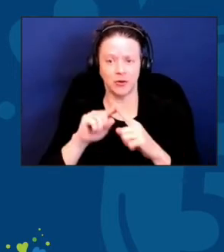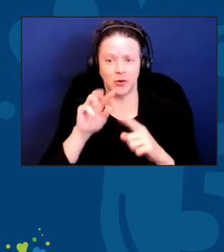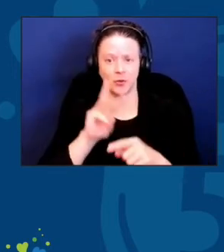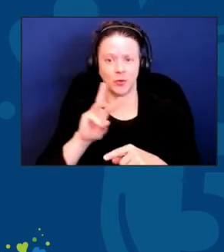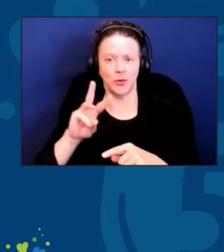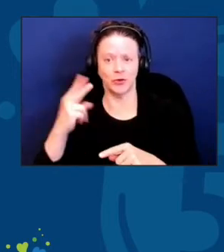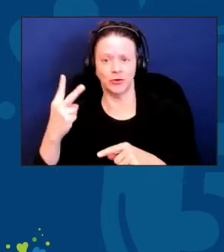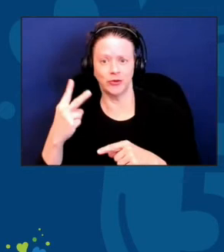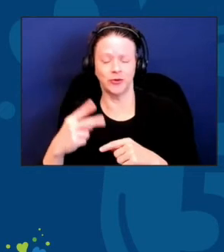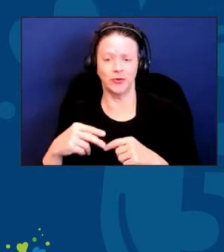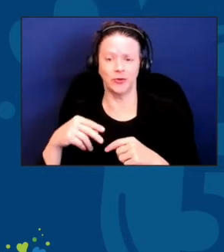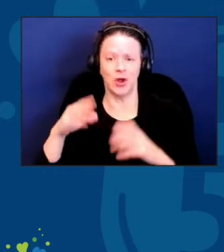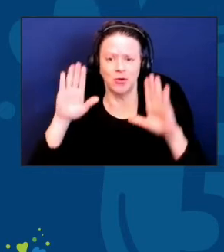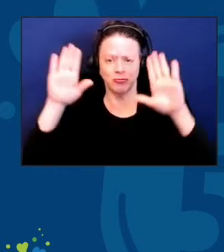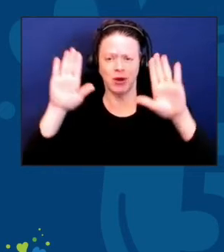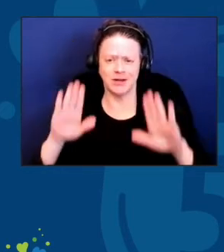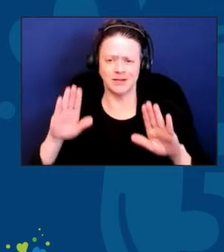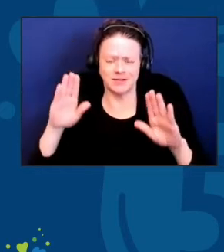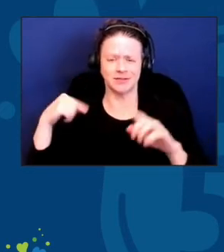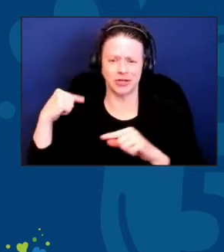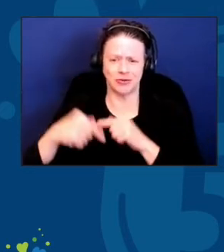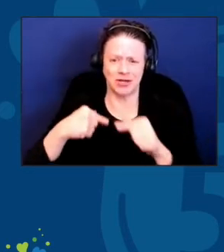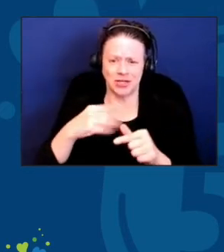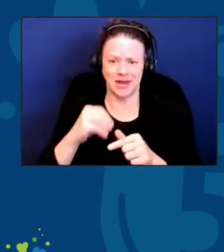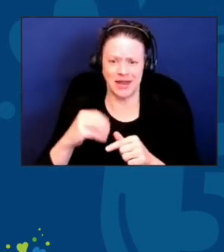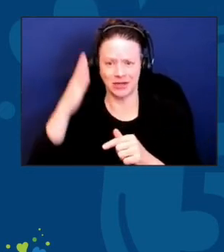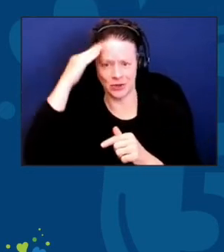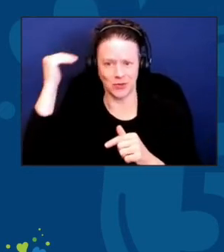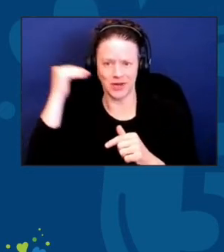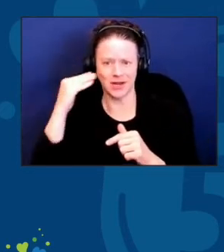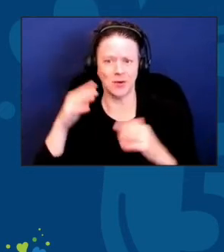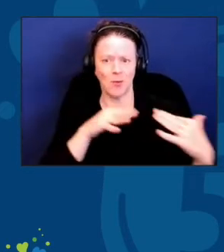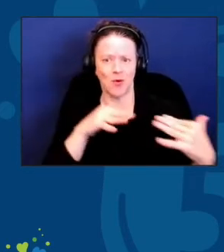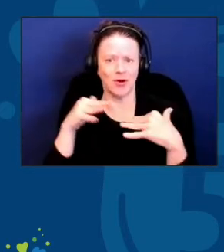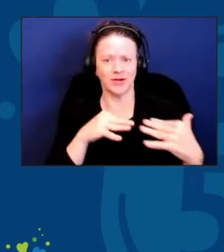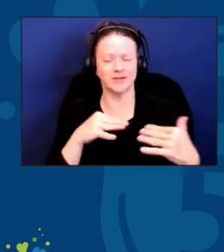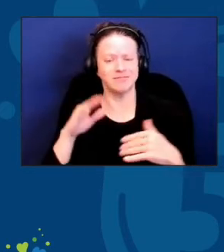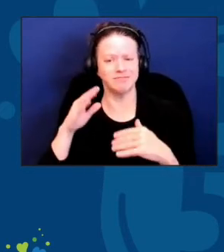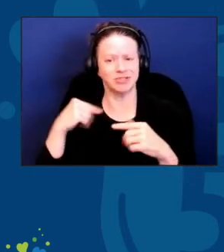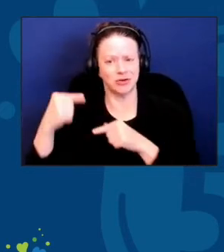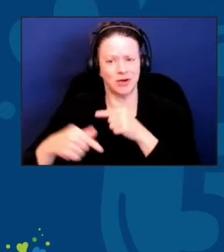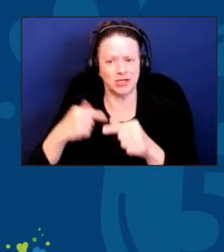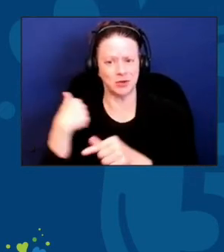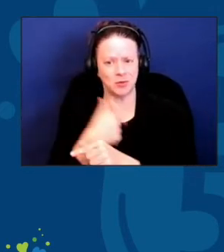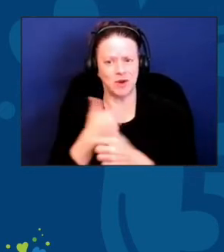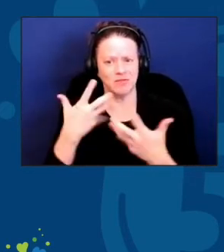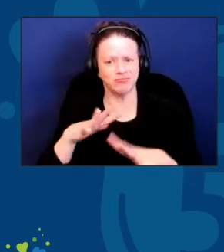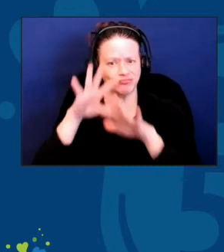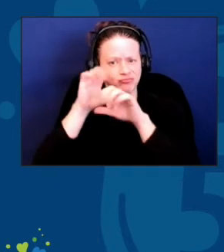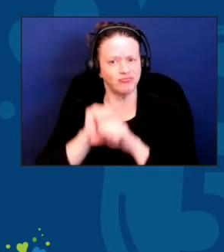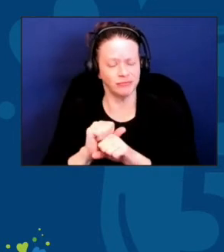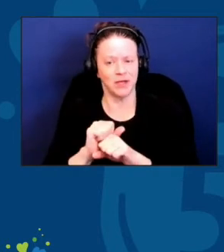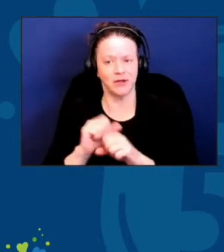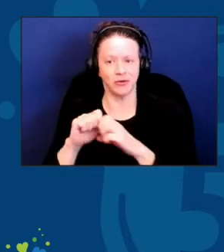and Korean War Generation that we knew so well. And so, there was a shift in the culture of change,